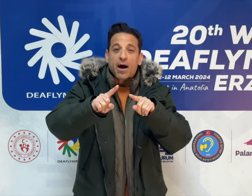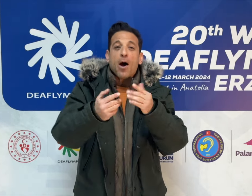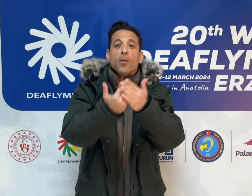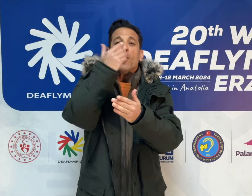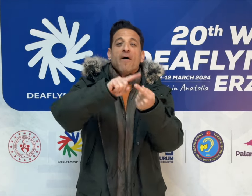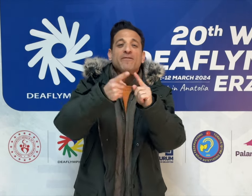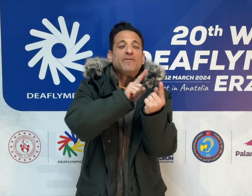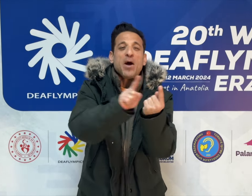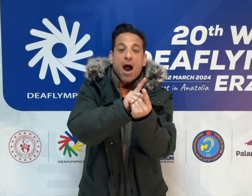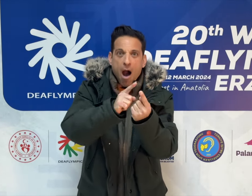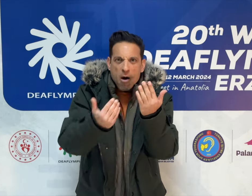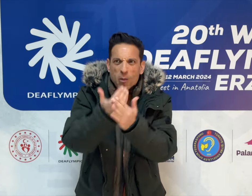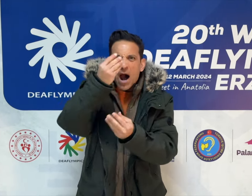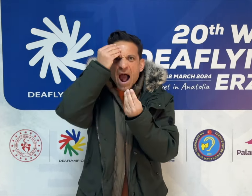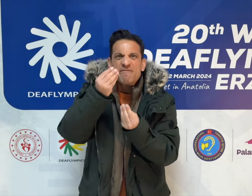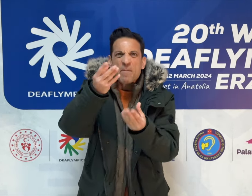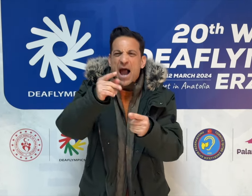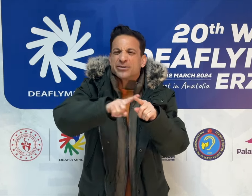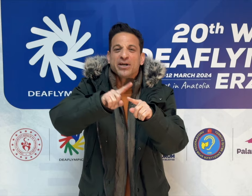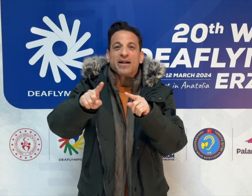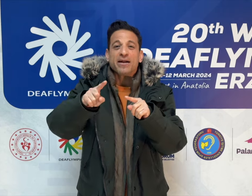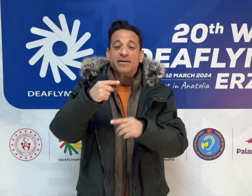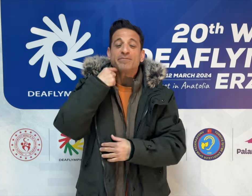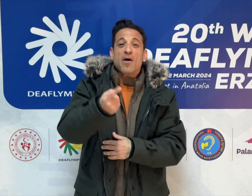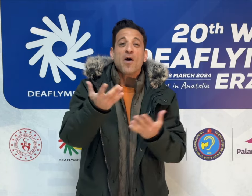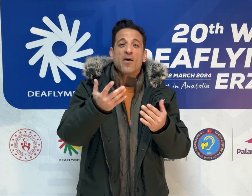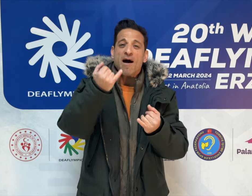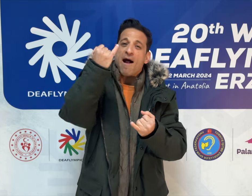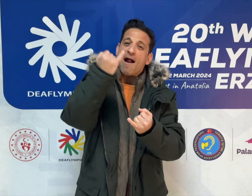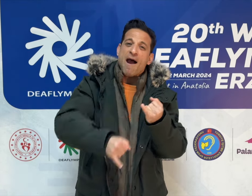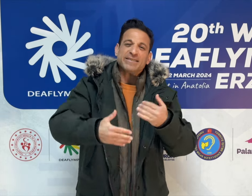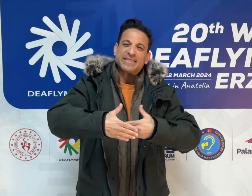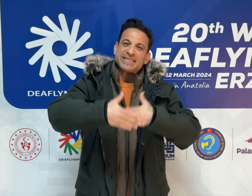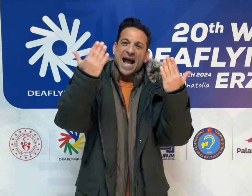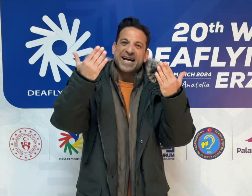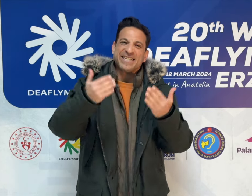something new. Tomorrow will be the last day.